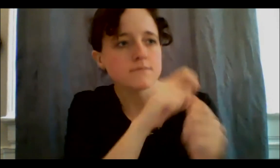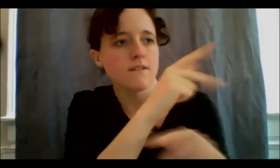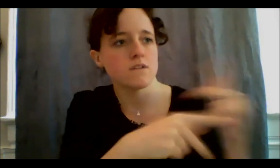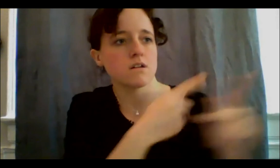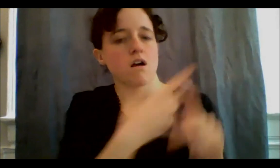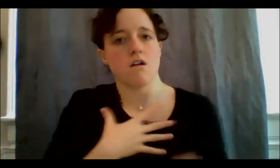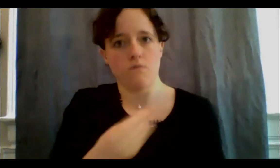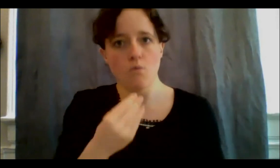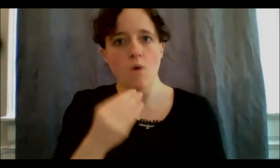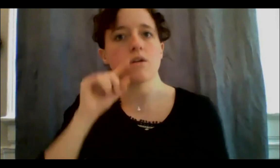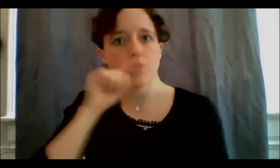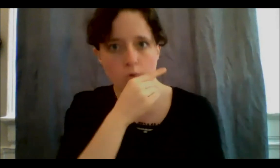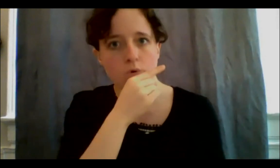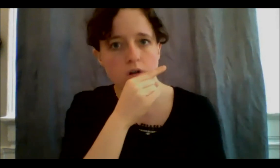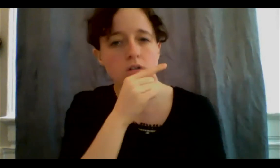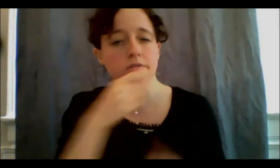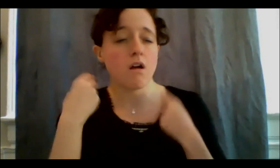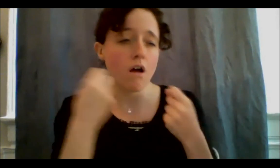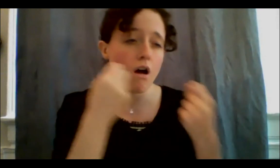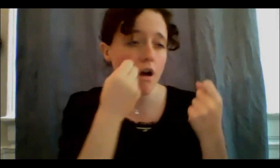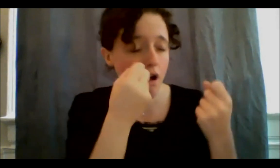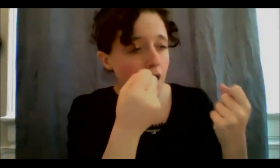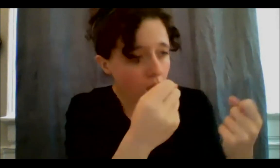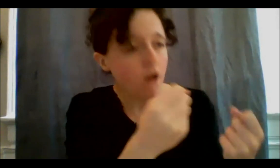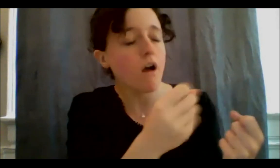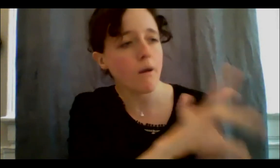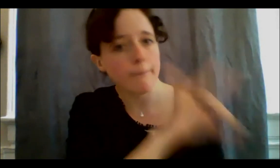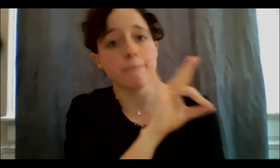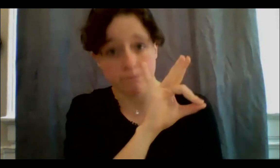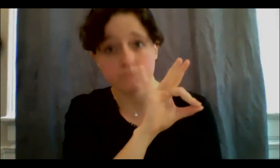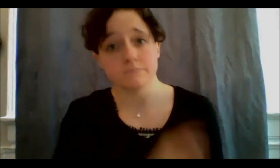stressful business even though it's my life's dream of trying to bring back our